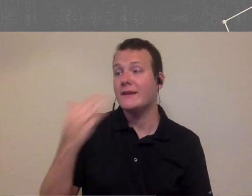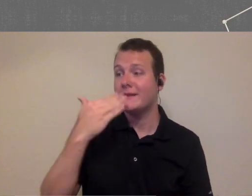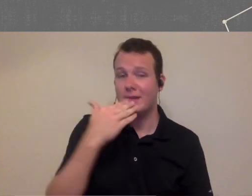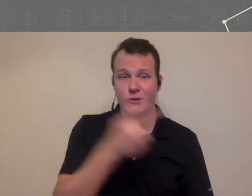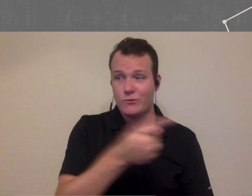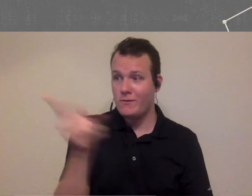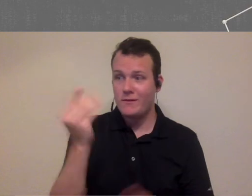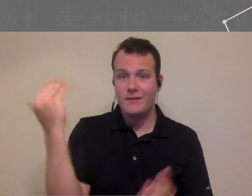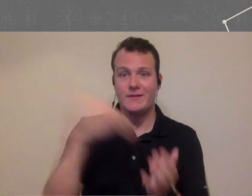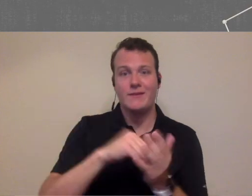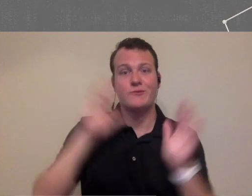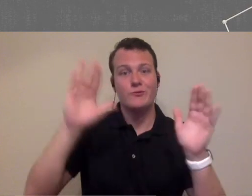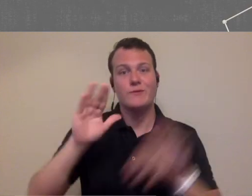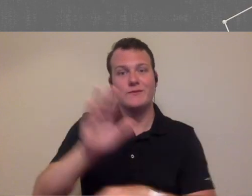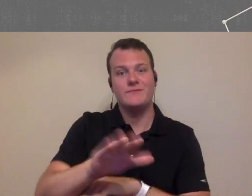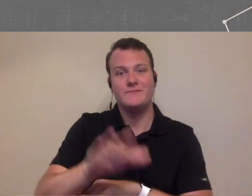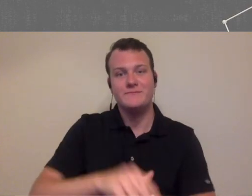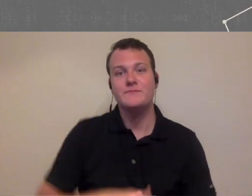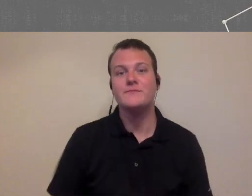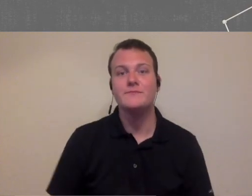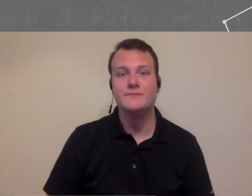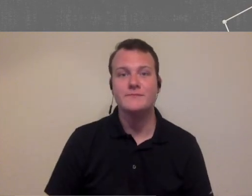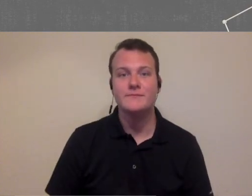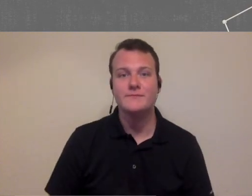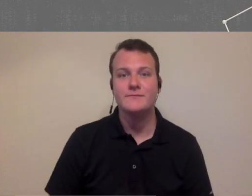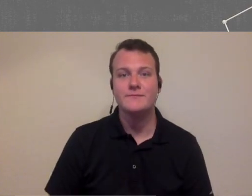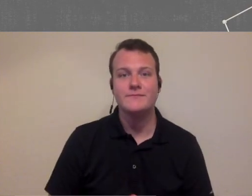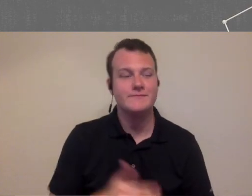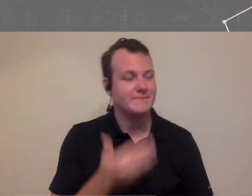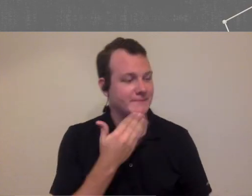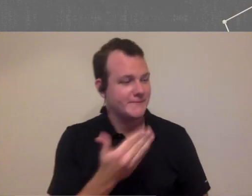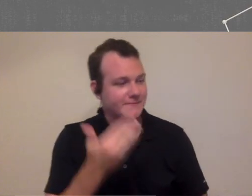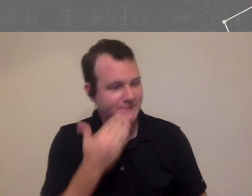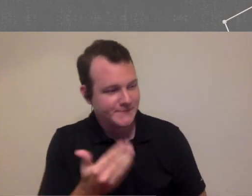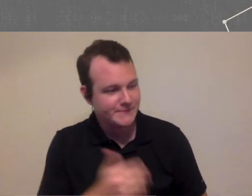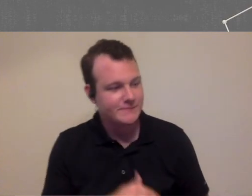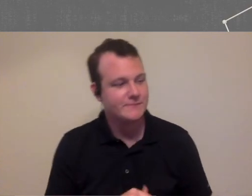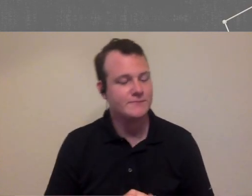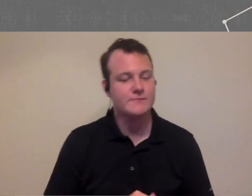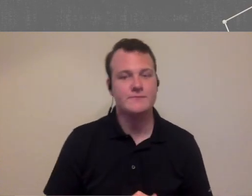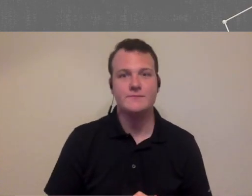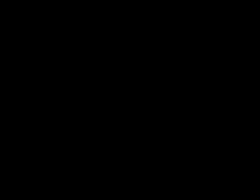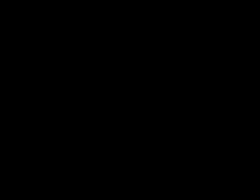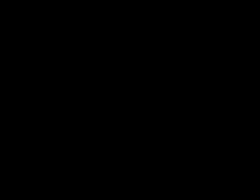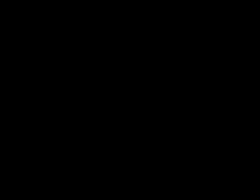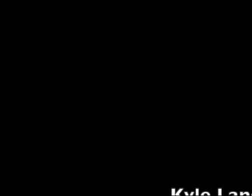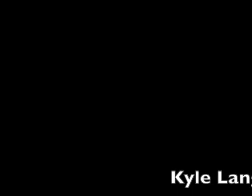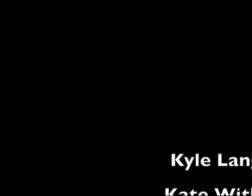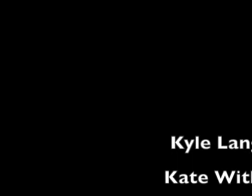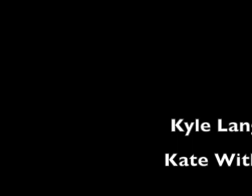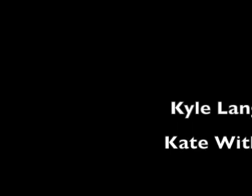to thank everyone again and have a great evening thank you